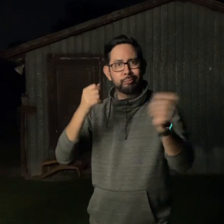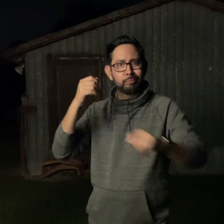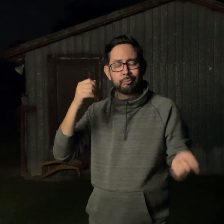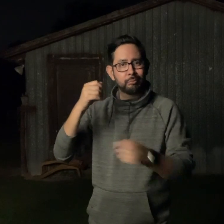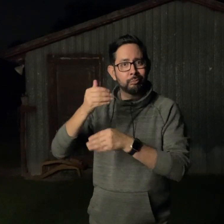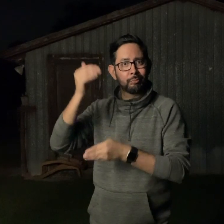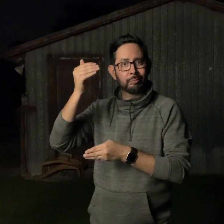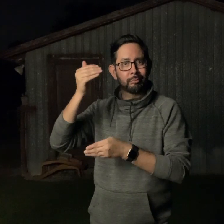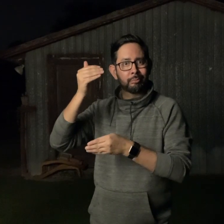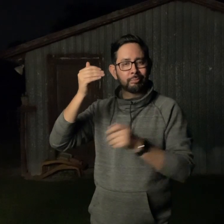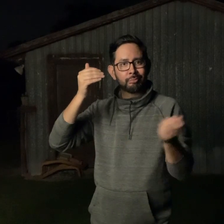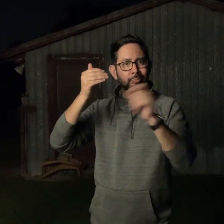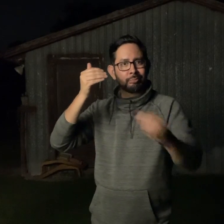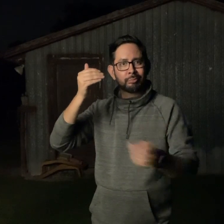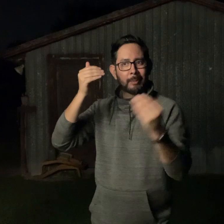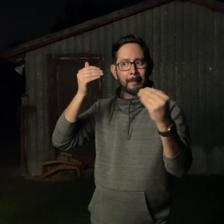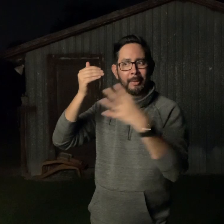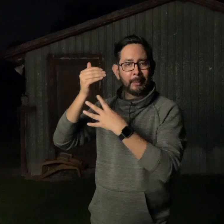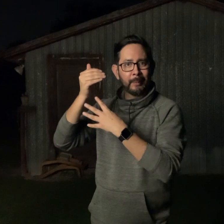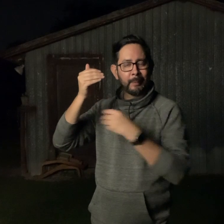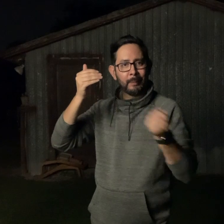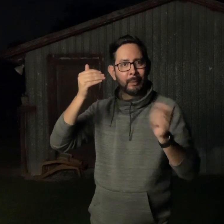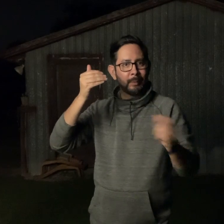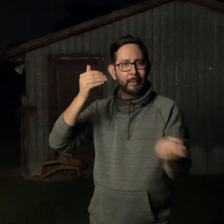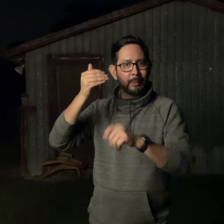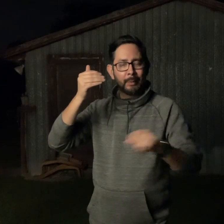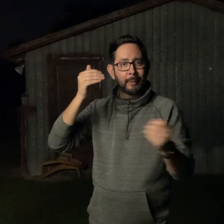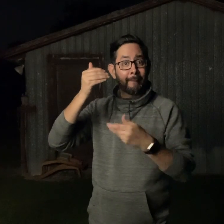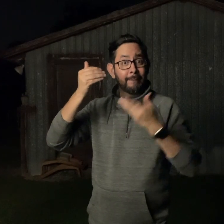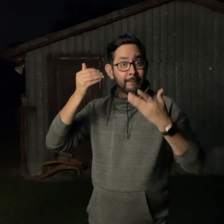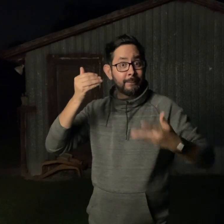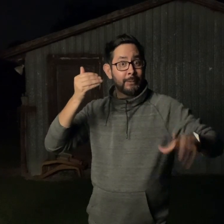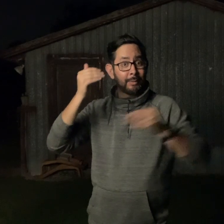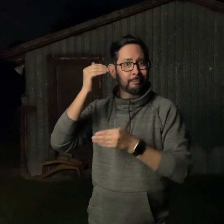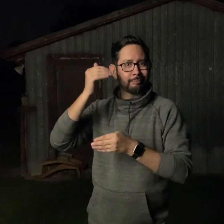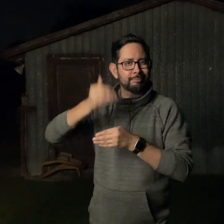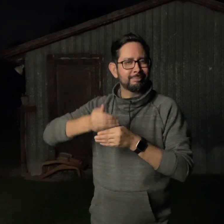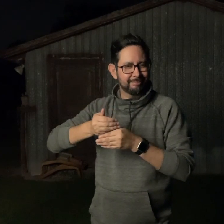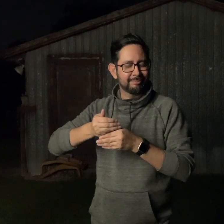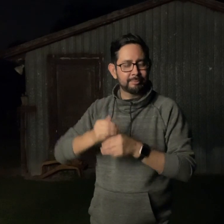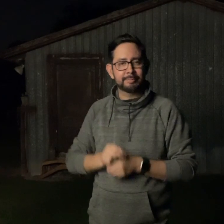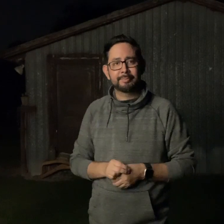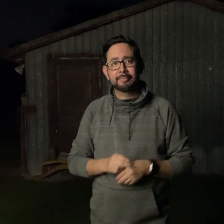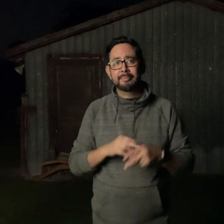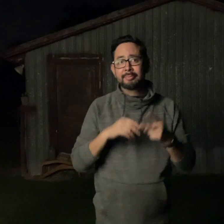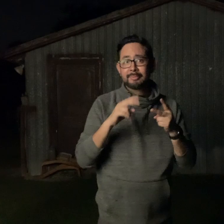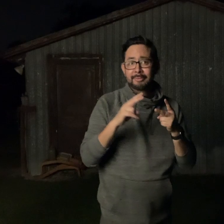is because you are going to be moving things around and it's going to be exposing the film before the shutter closes.